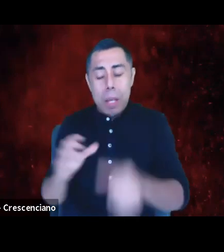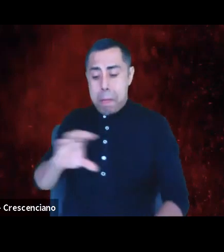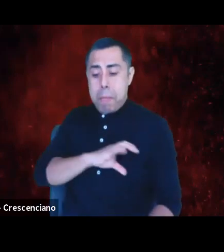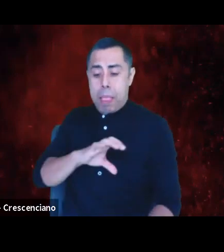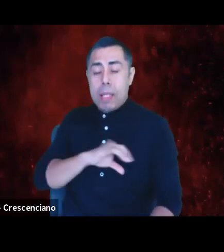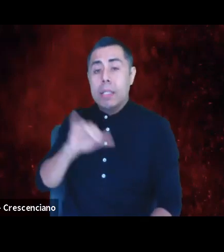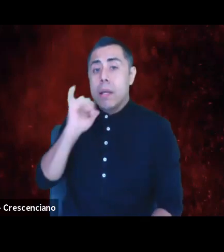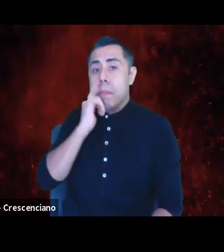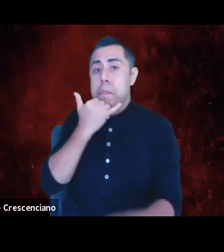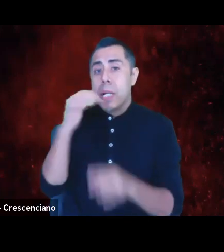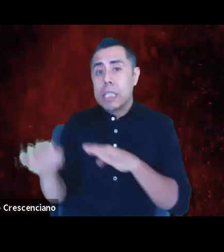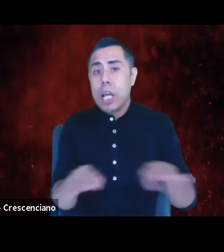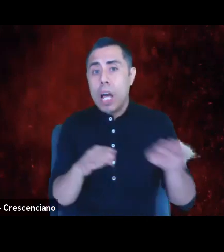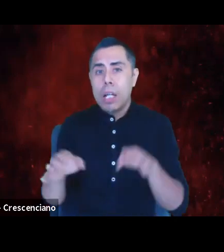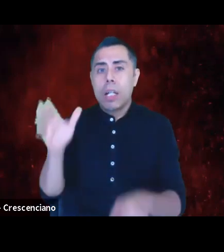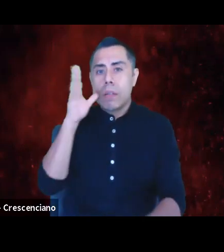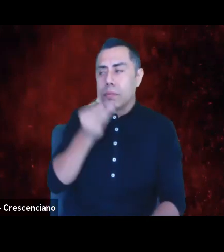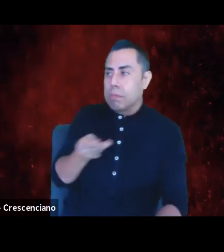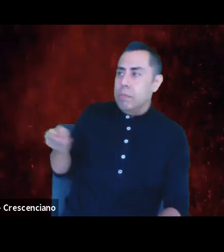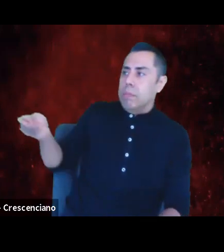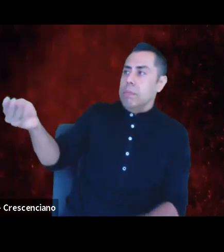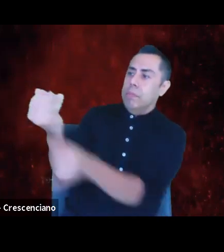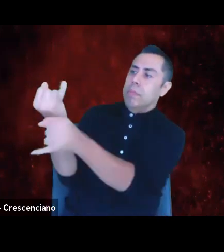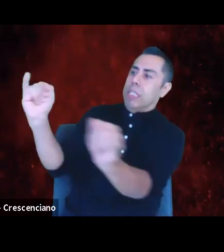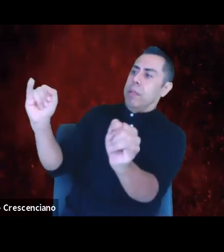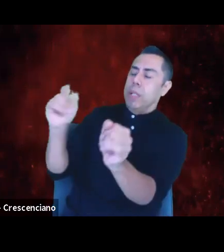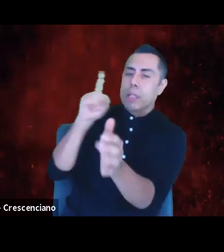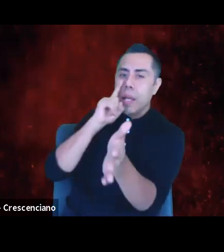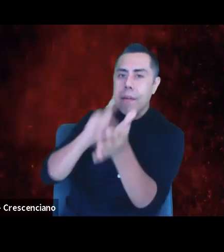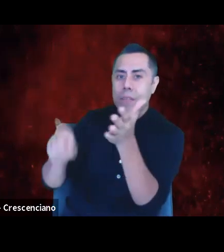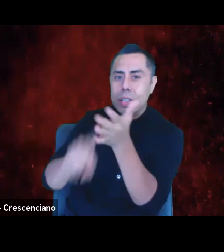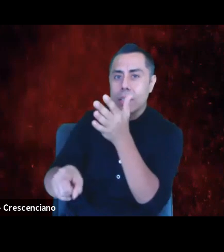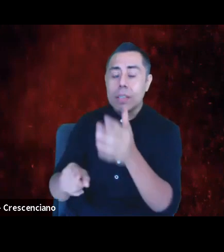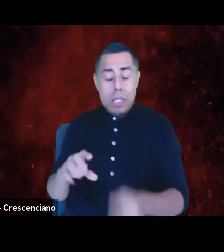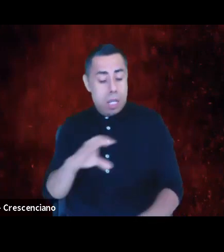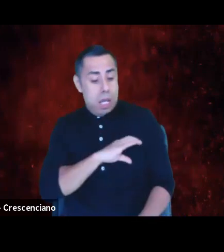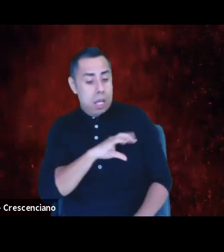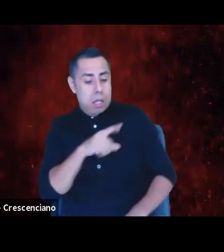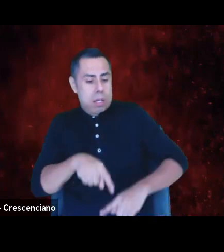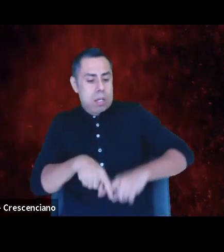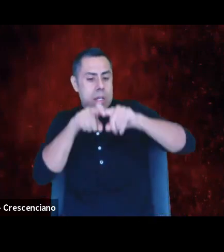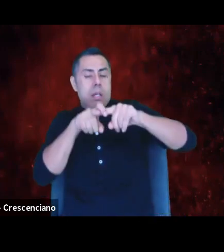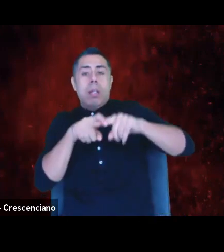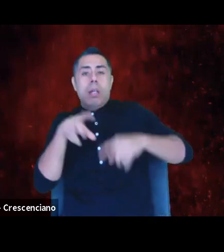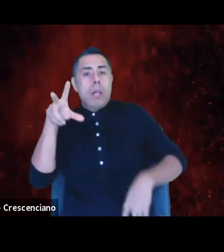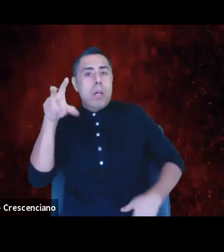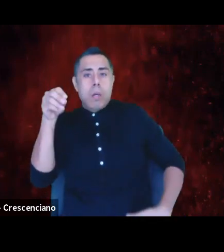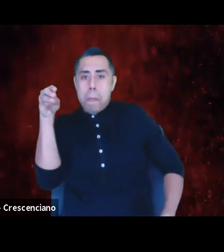and the officer taken off duty and put at half or no pay and kept from using benefits until the issue